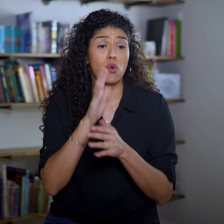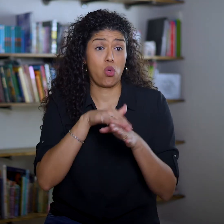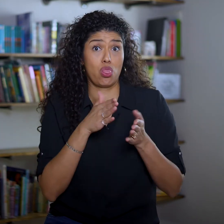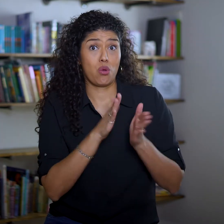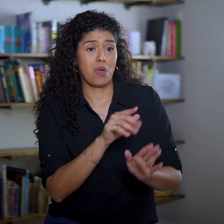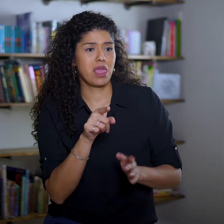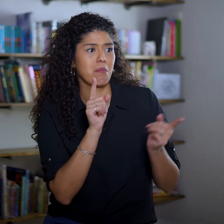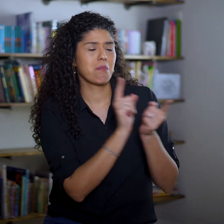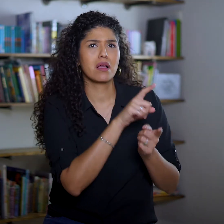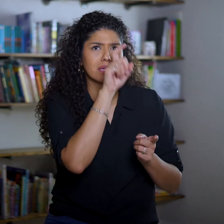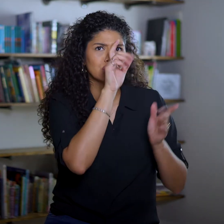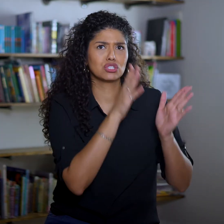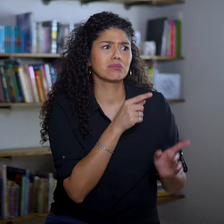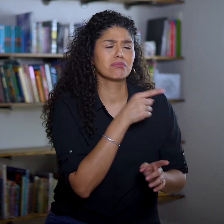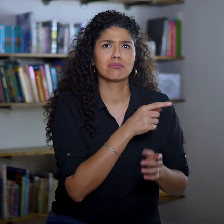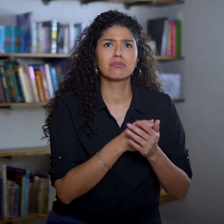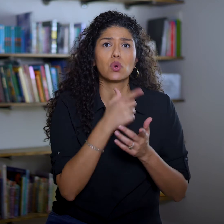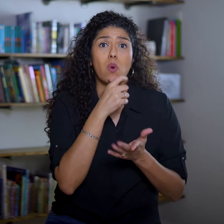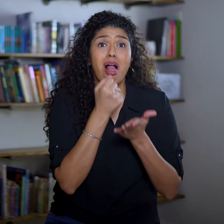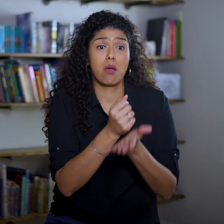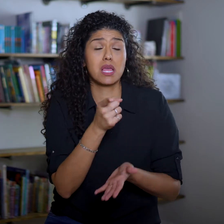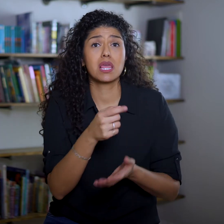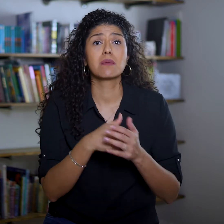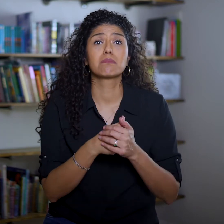Along the way, he meets an Egyptian who helps him.